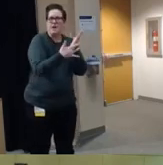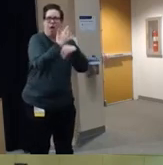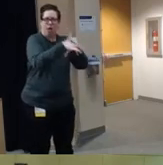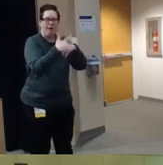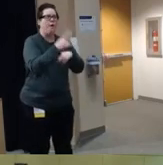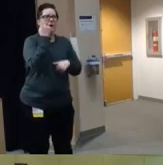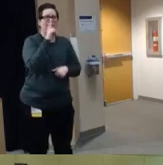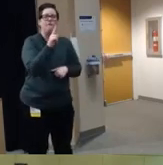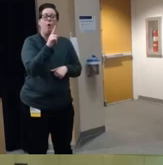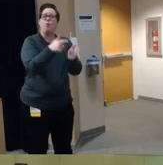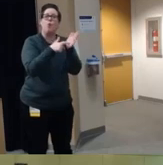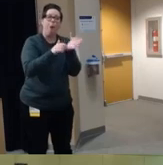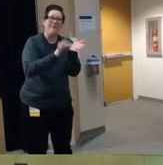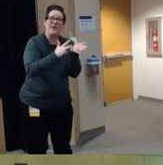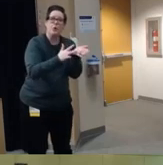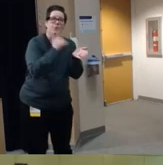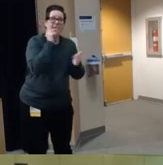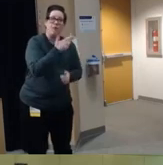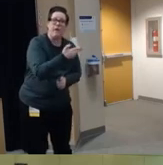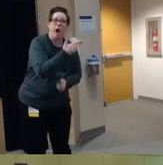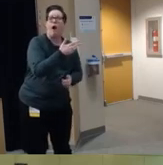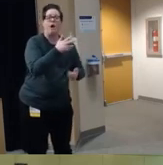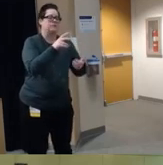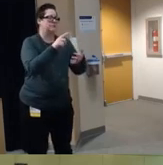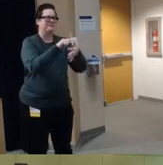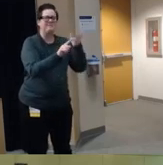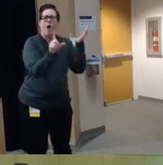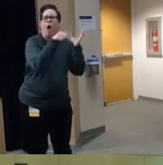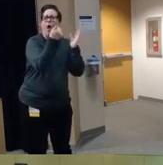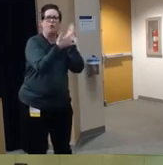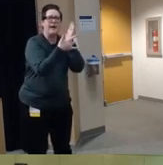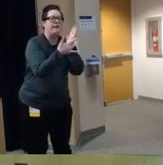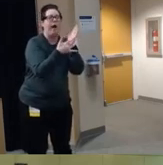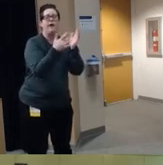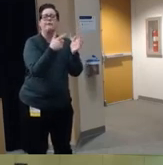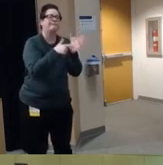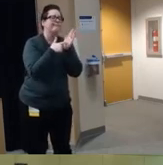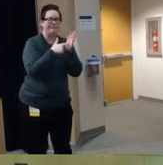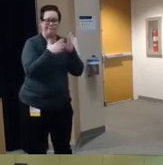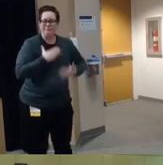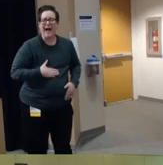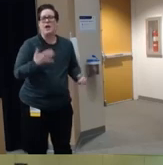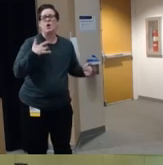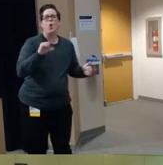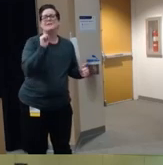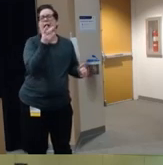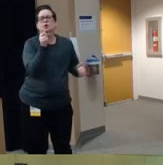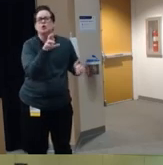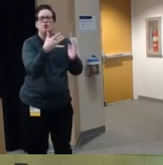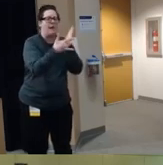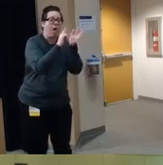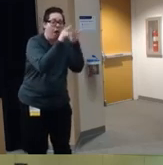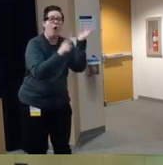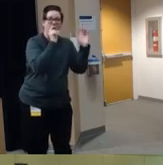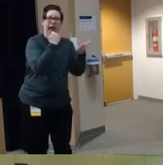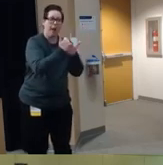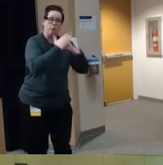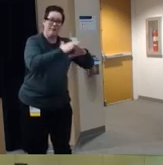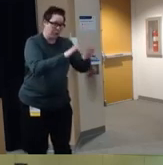fingerprints or or other types of um biosensory um technology to prevent children um from being able